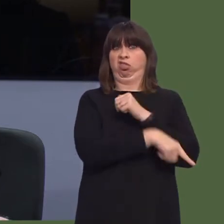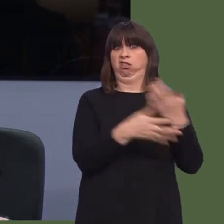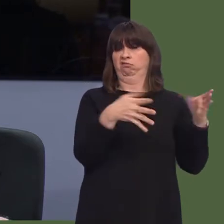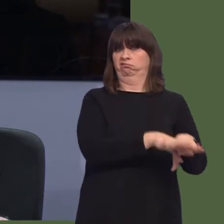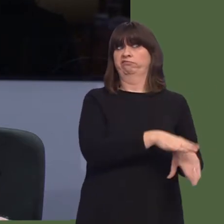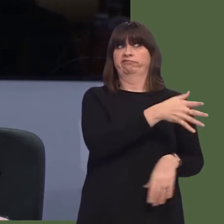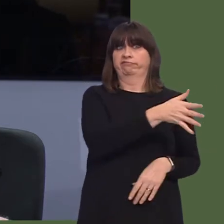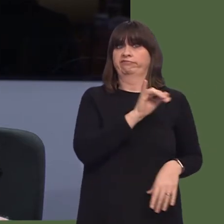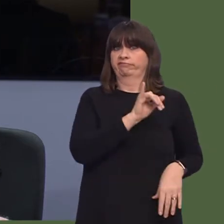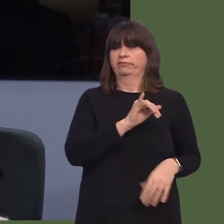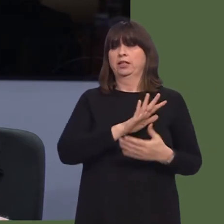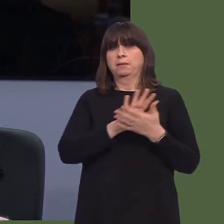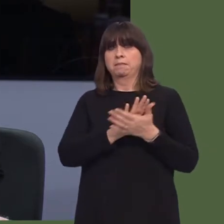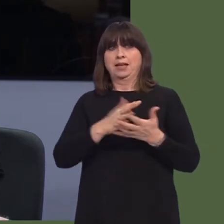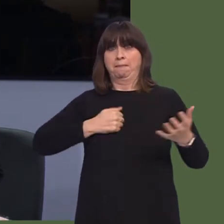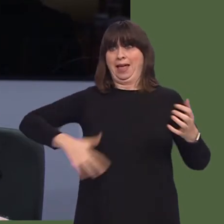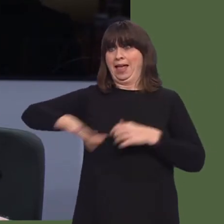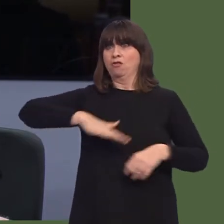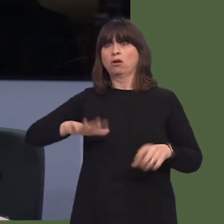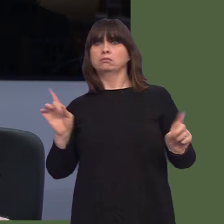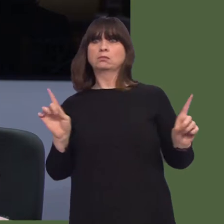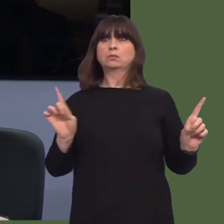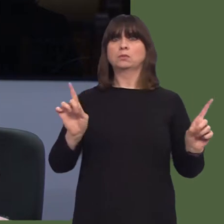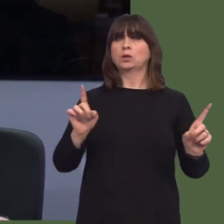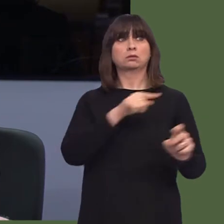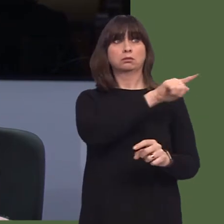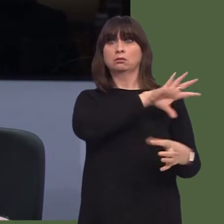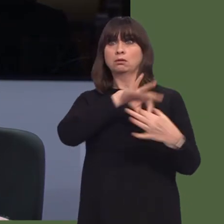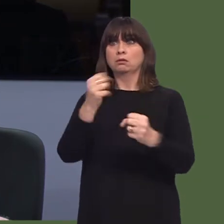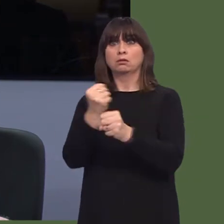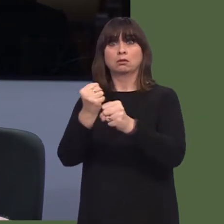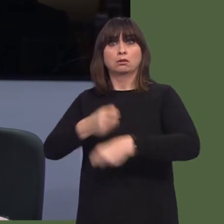since 2014, was an adviser on corporate responsibility to David Cameron and Theresa May as Prime